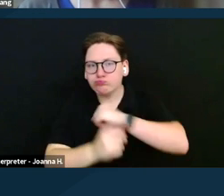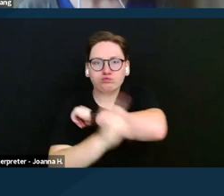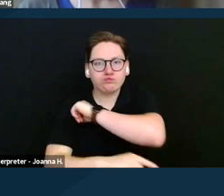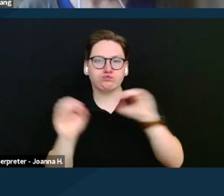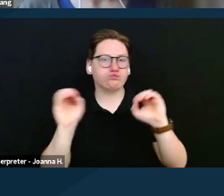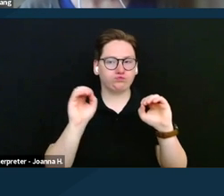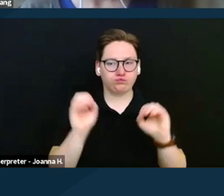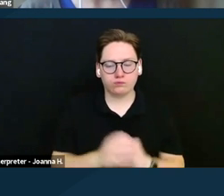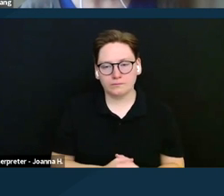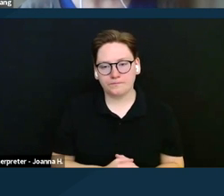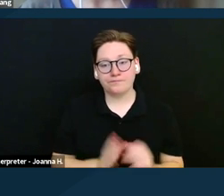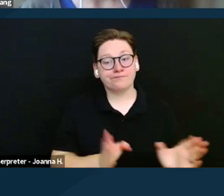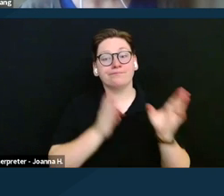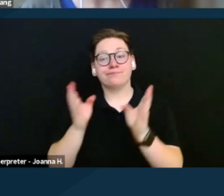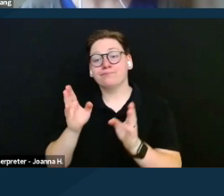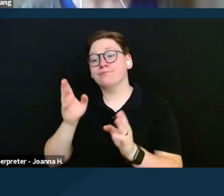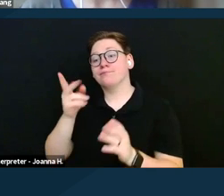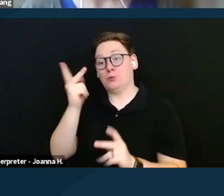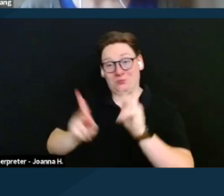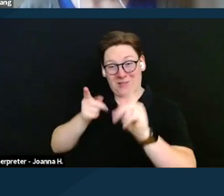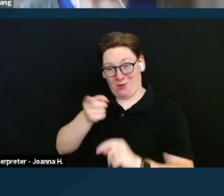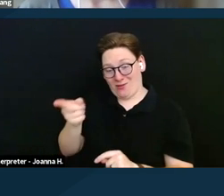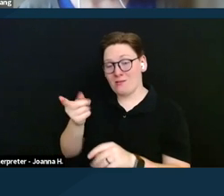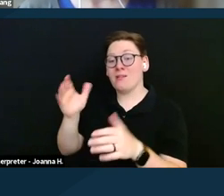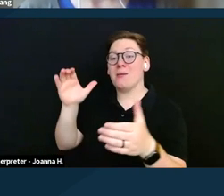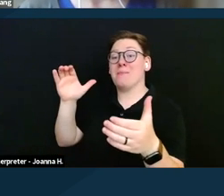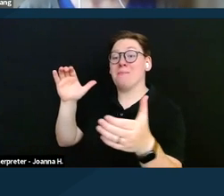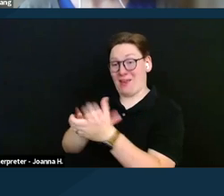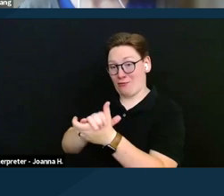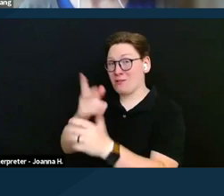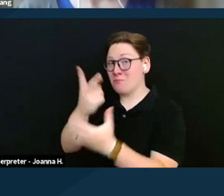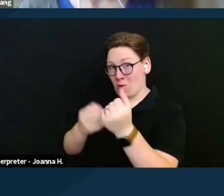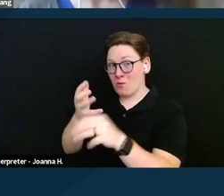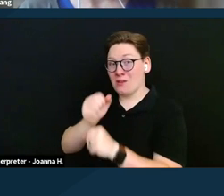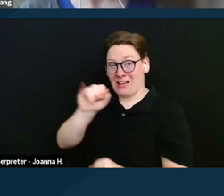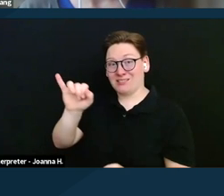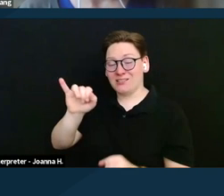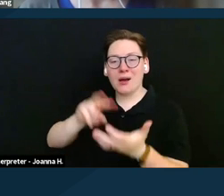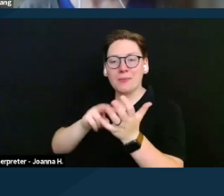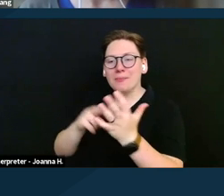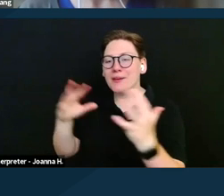But two married SSI beneficiaries have an asset limit of $3,000.